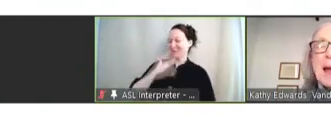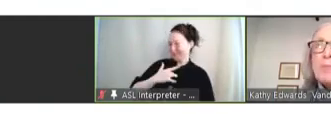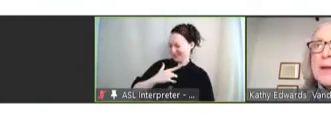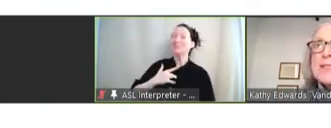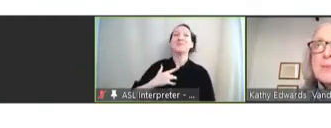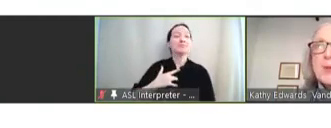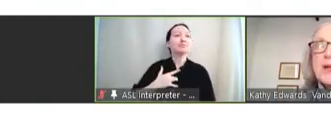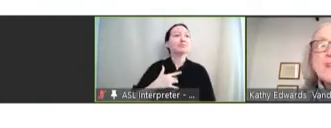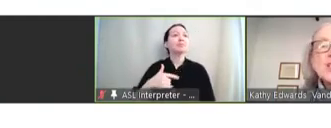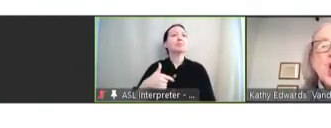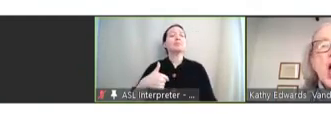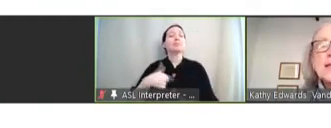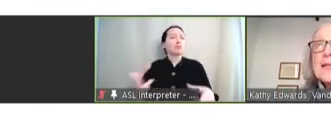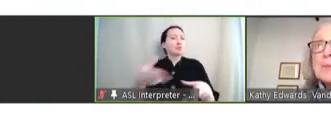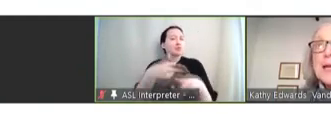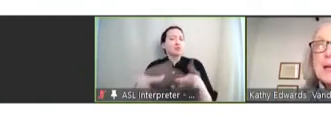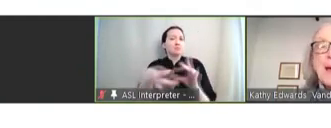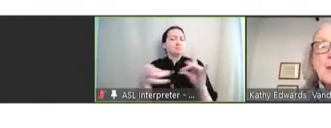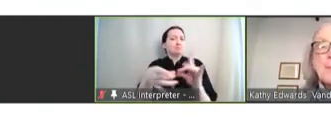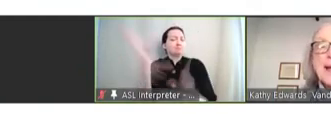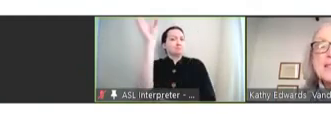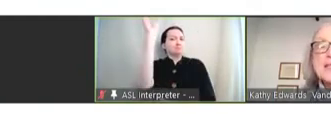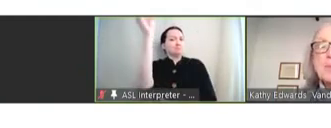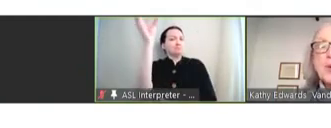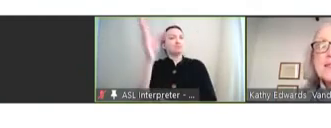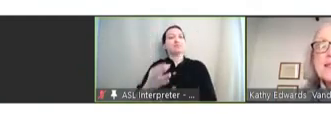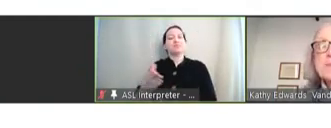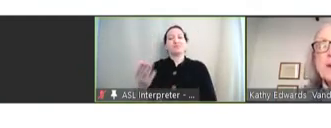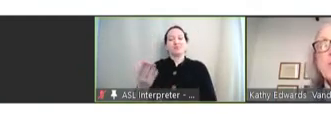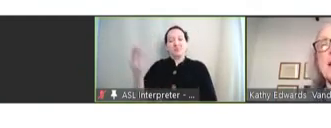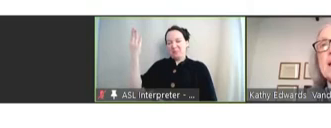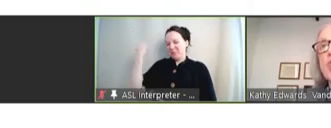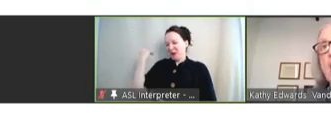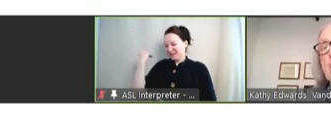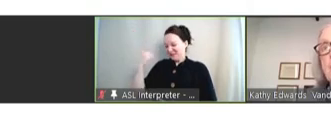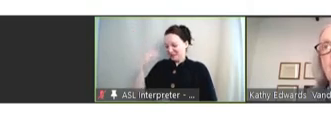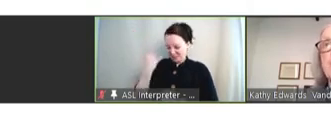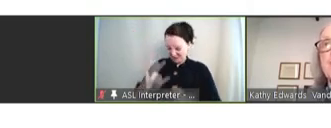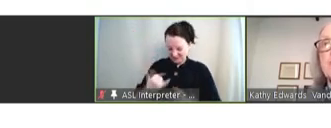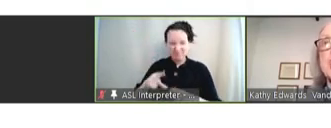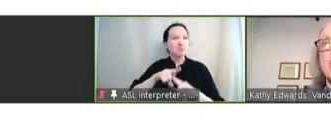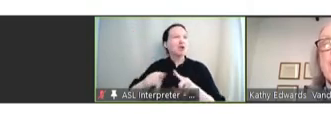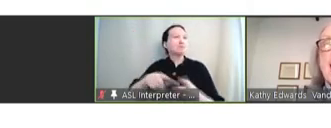I'm going to briefly talk a little bit about the past and present but really talk about the future